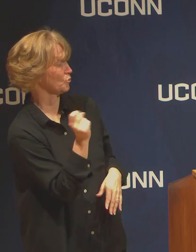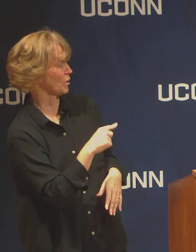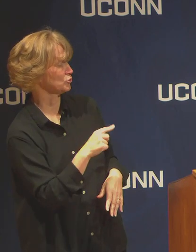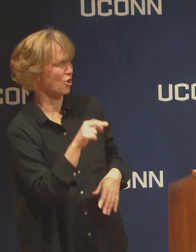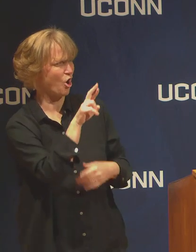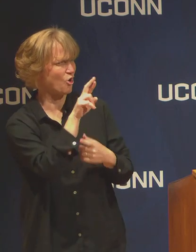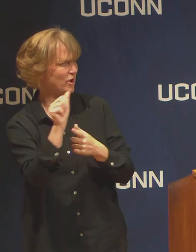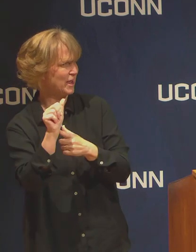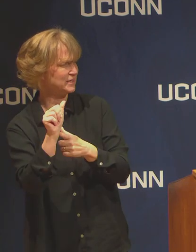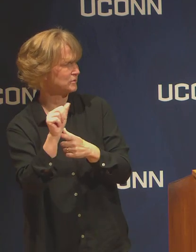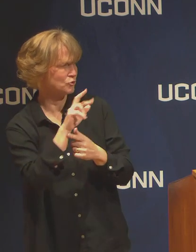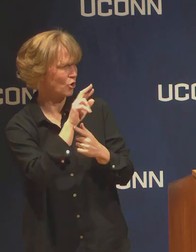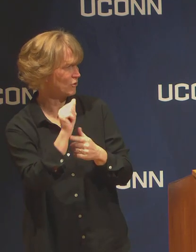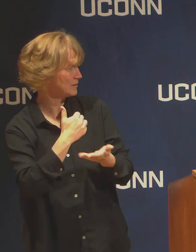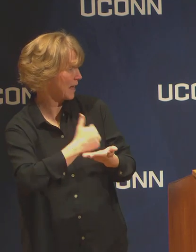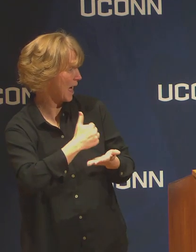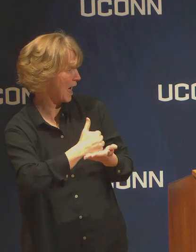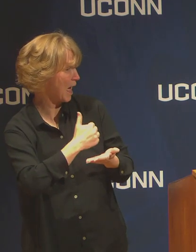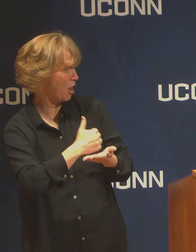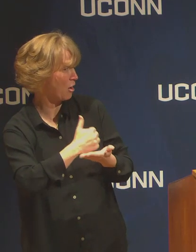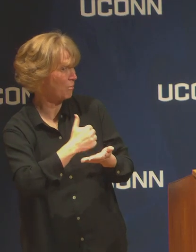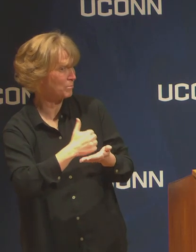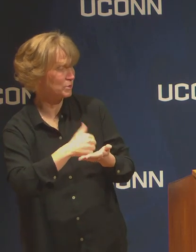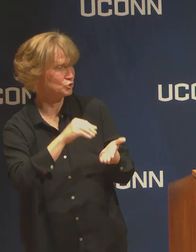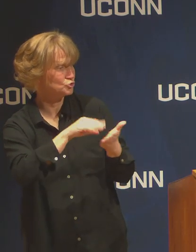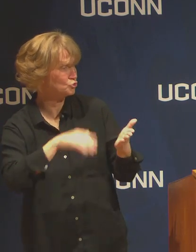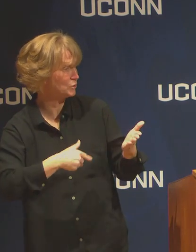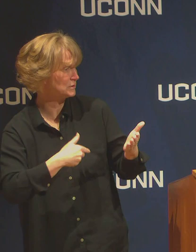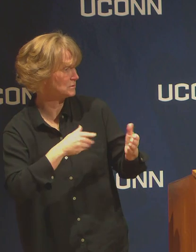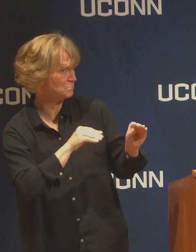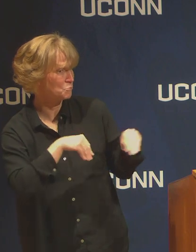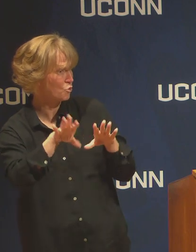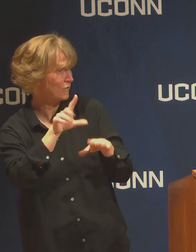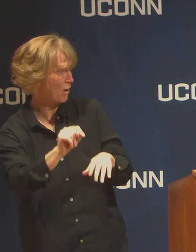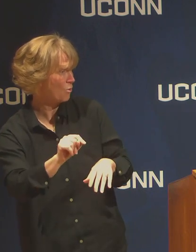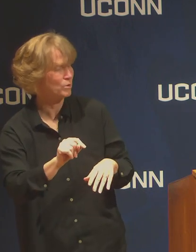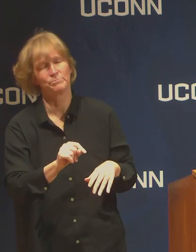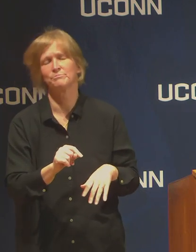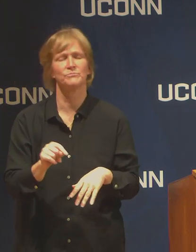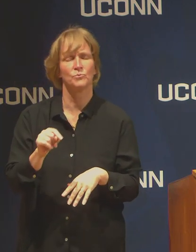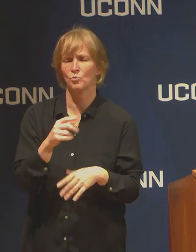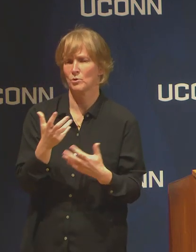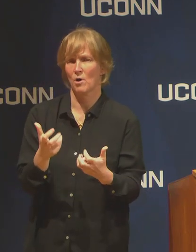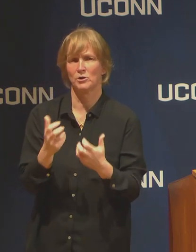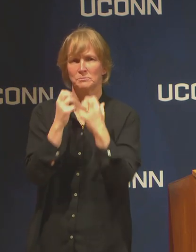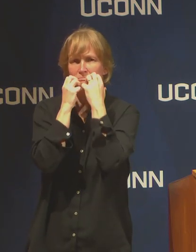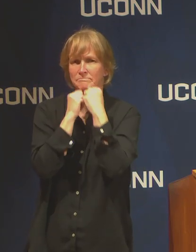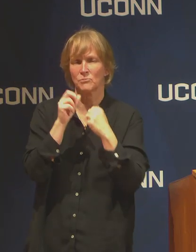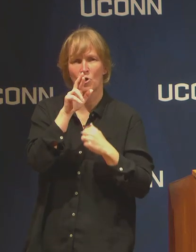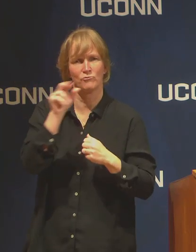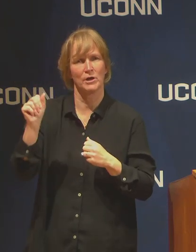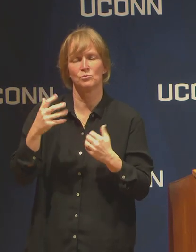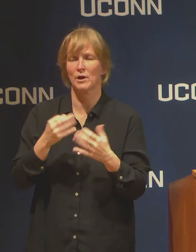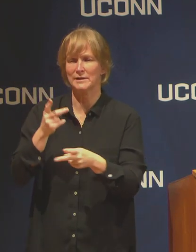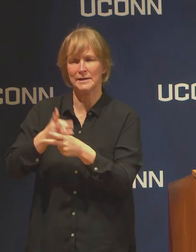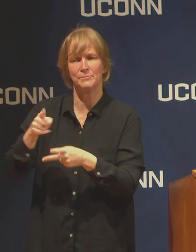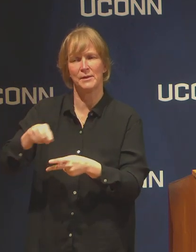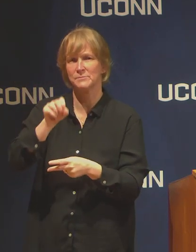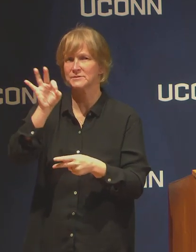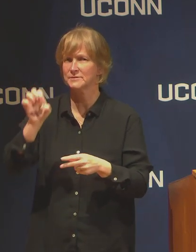We want RAs to be home safe with their families, so the full time staff